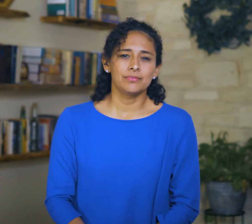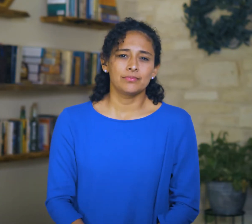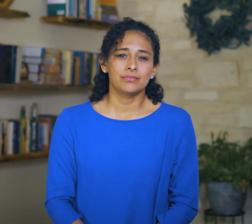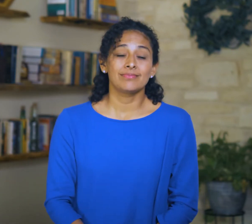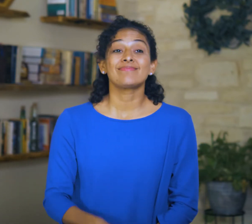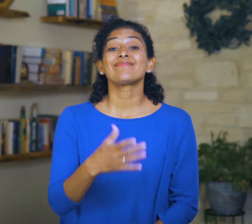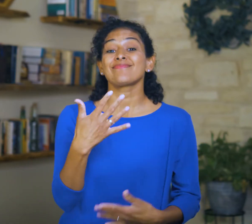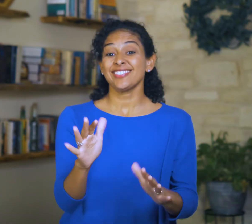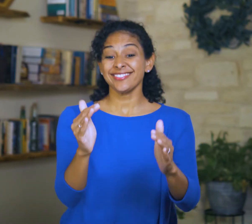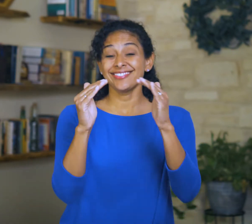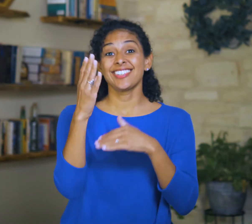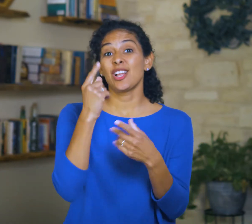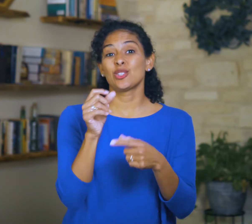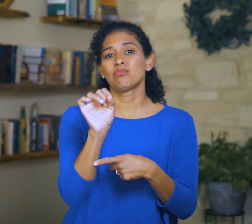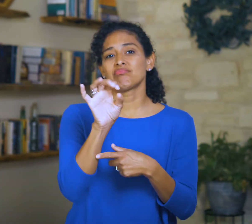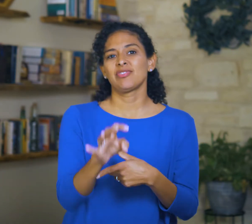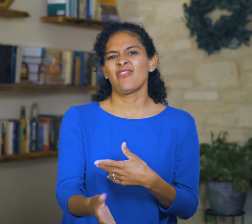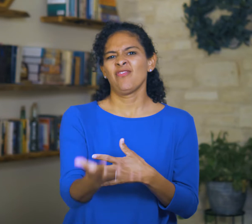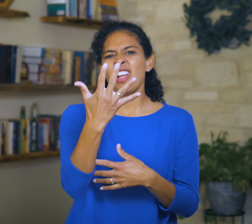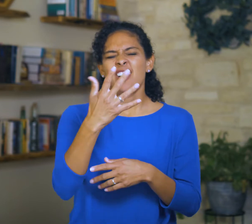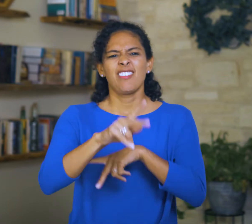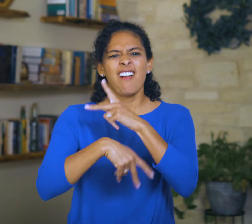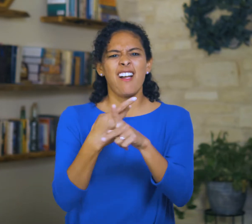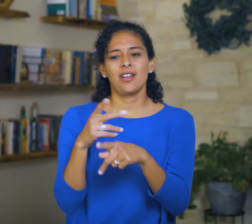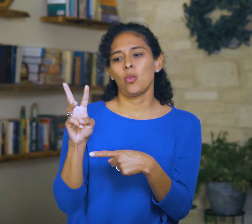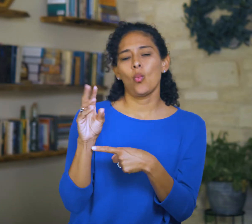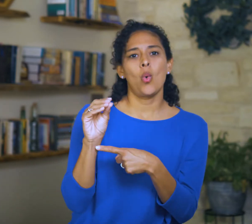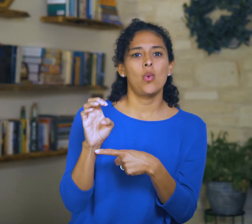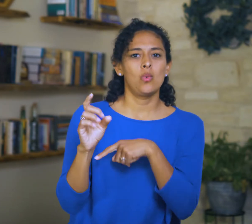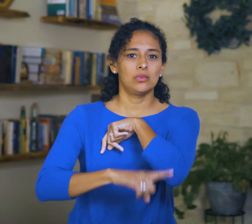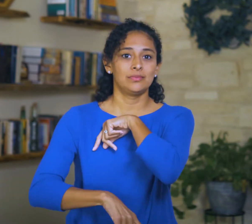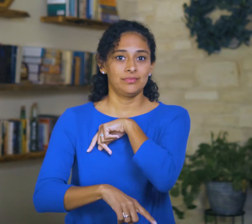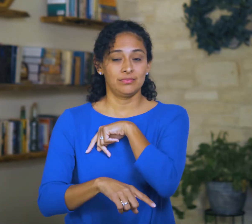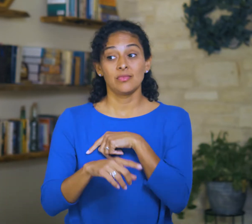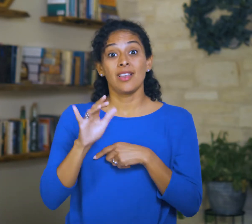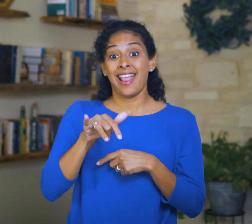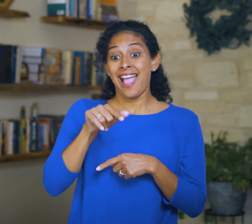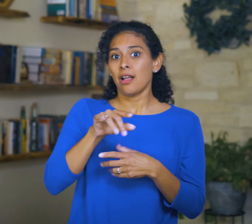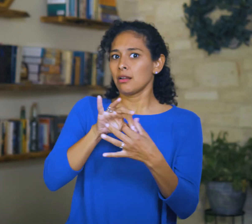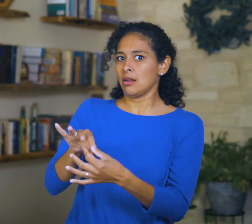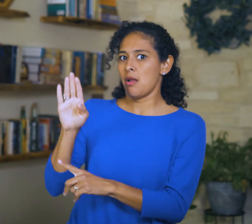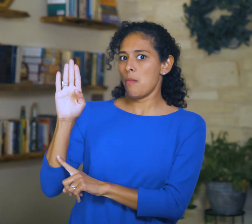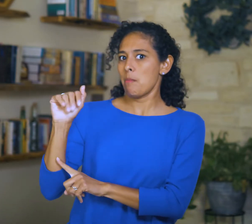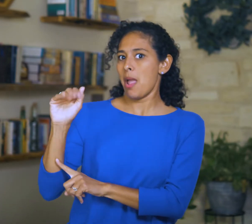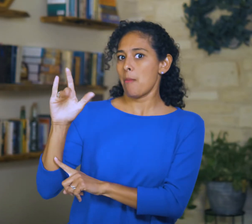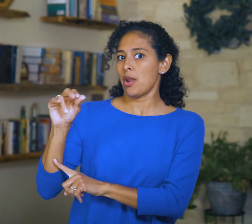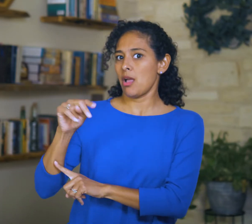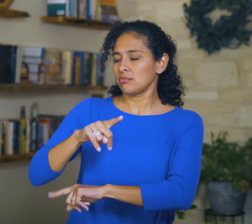Then God pronouncing 5 categories of “woe” on Babylon,